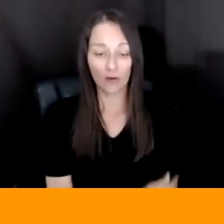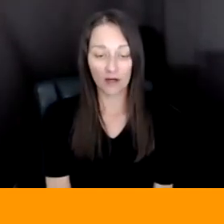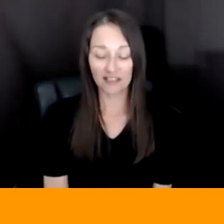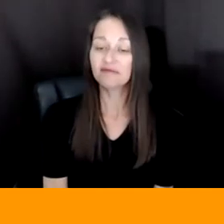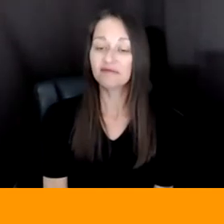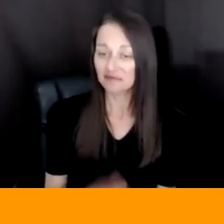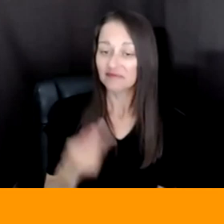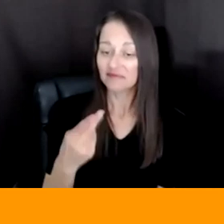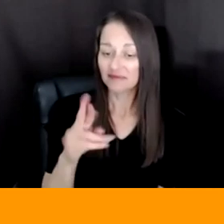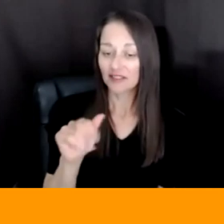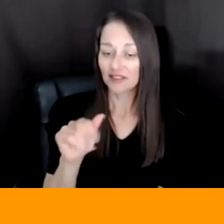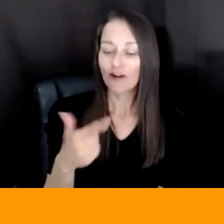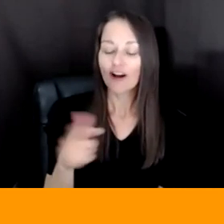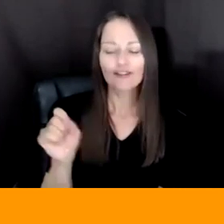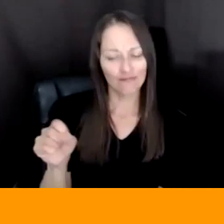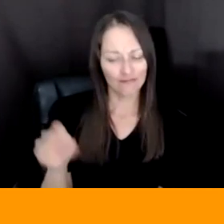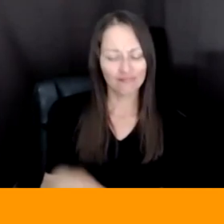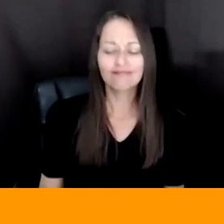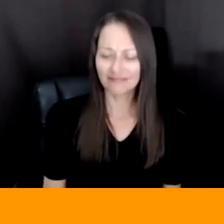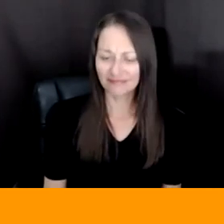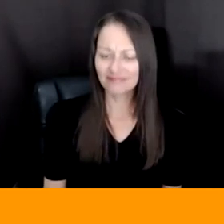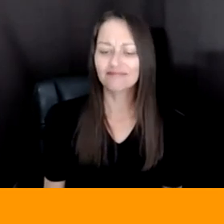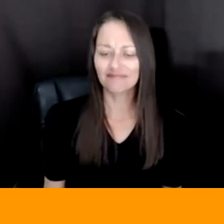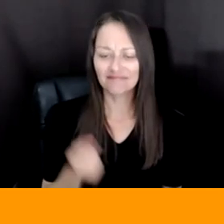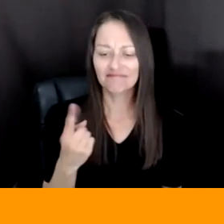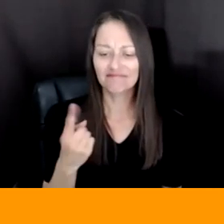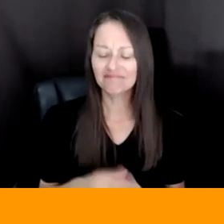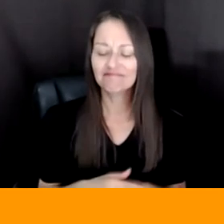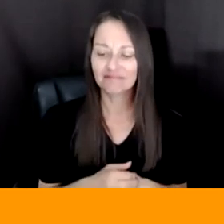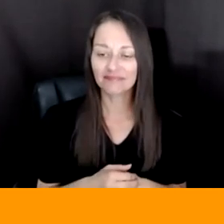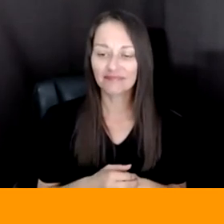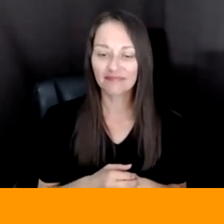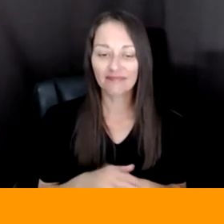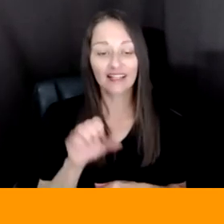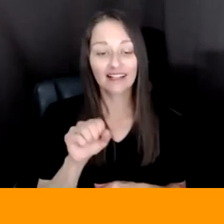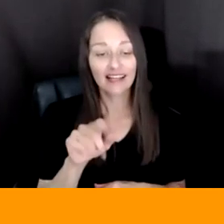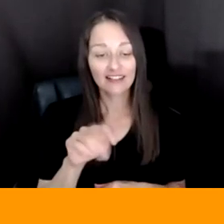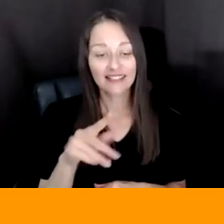NOW STEPHANIE - IN, IN TERMS OF ONE OF THE THINGS THAT IMPRESSED ME GREATLY ABOUT YOUR VIDEO WAS,